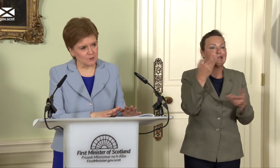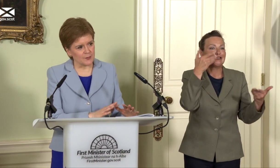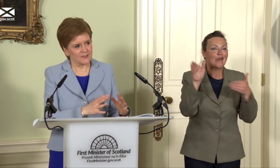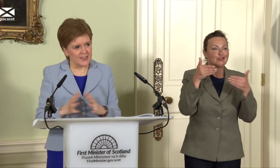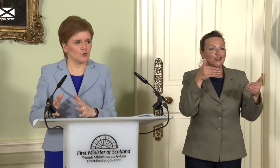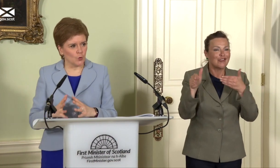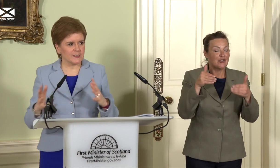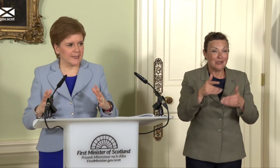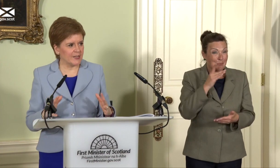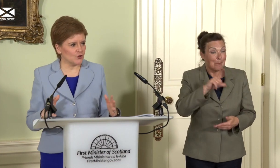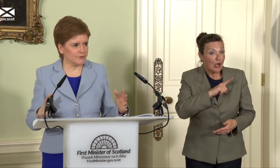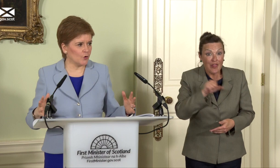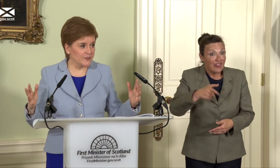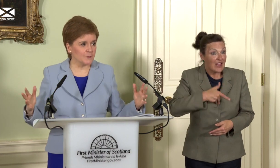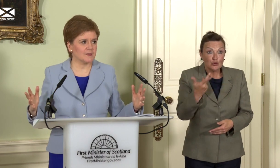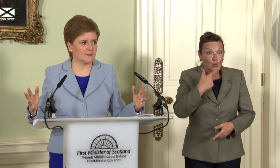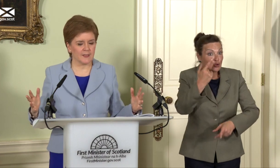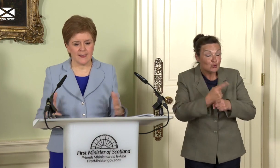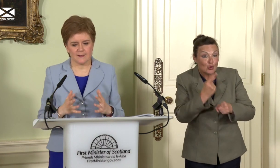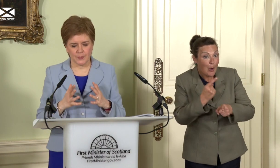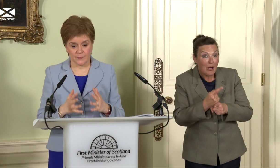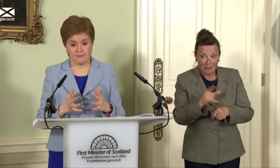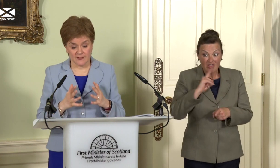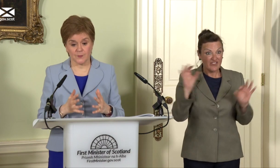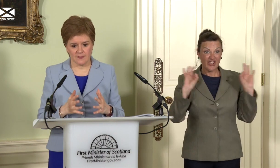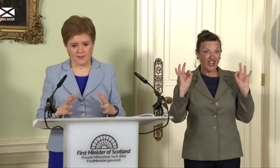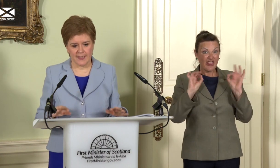because they don’t want to engage on the substance of the case, because the substance of the case